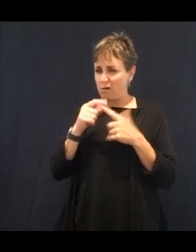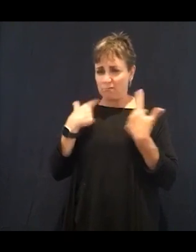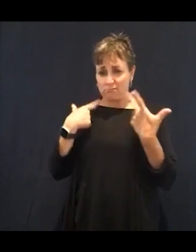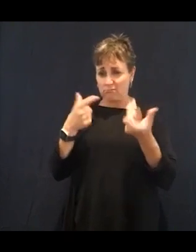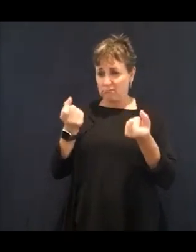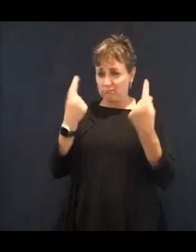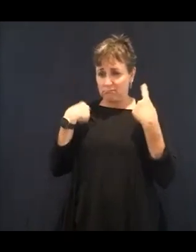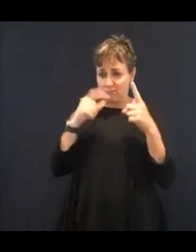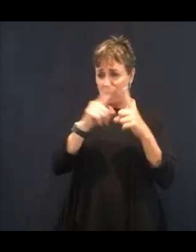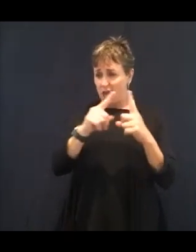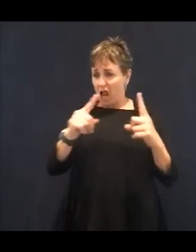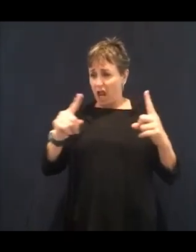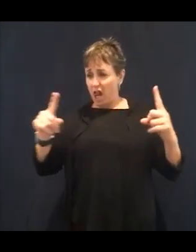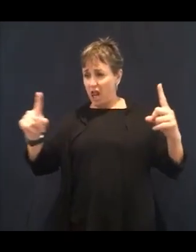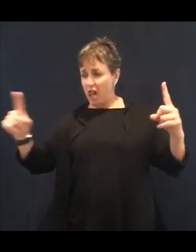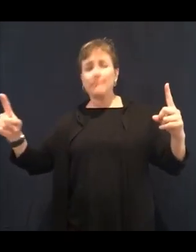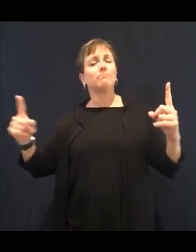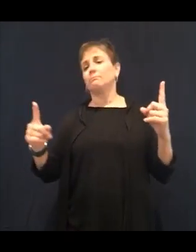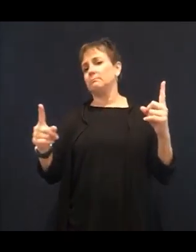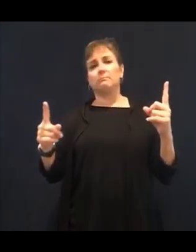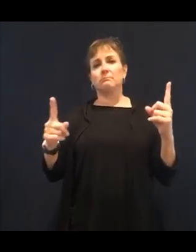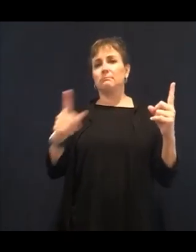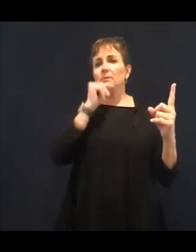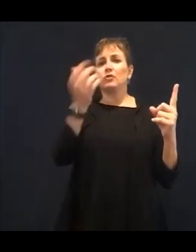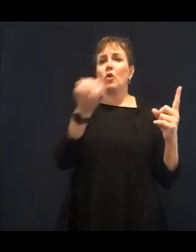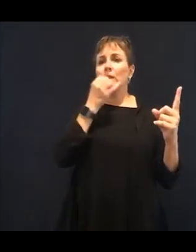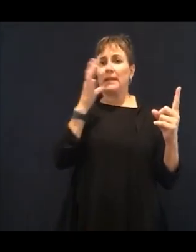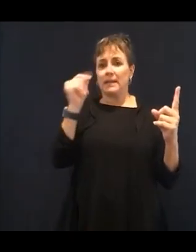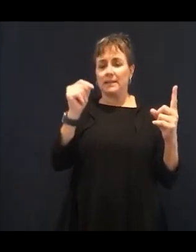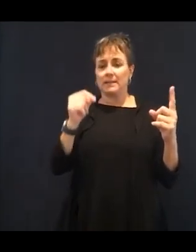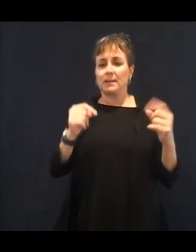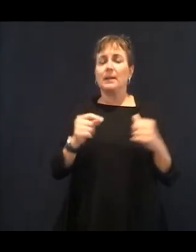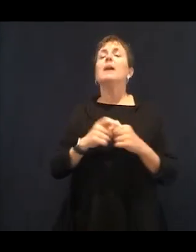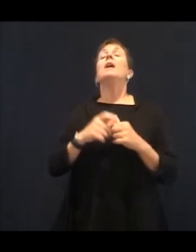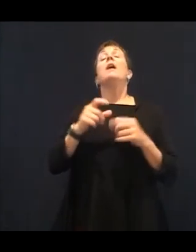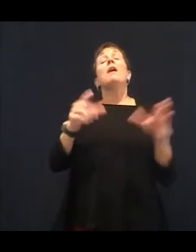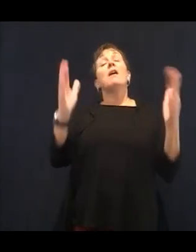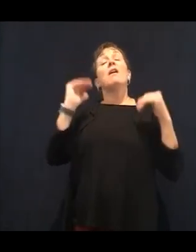It's like my biggest pet peeve, fat free stuff. Don't eat fat free